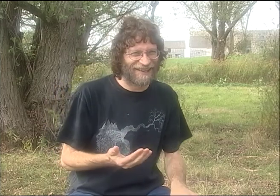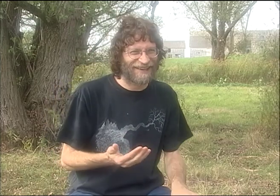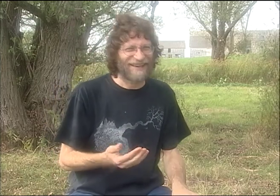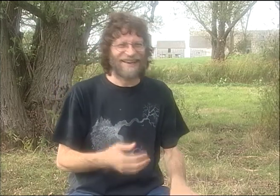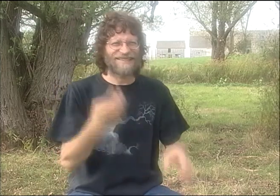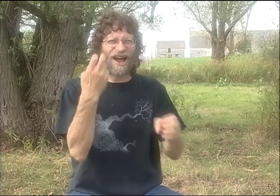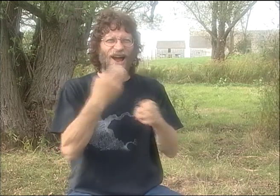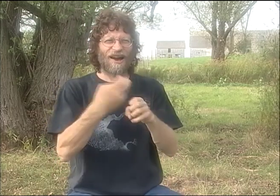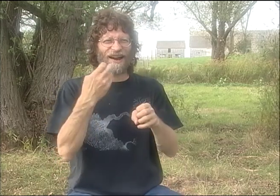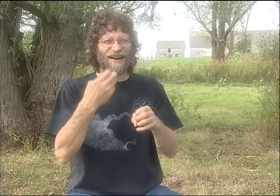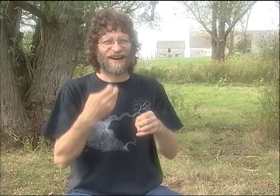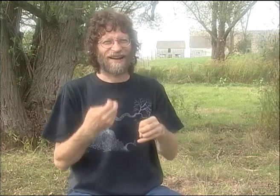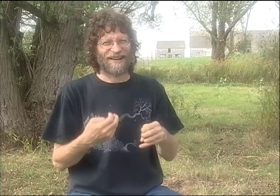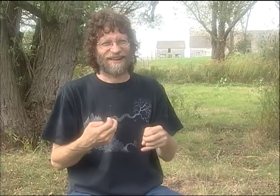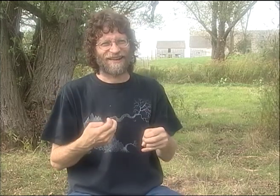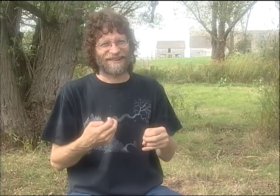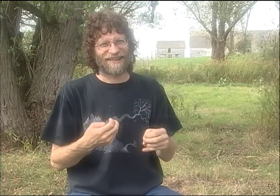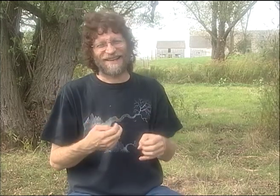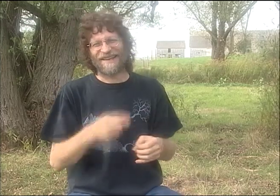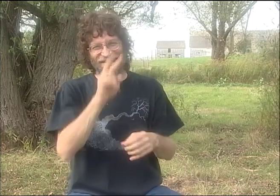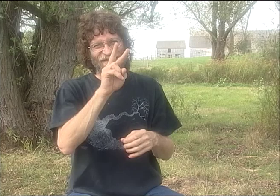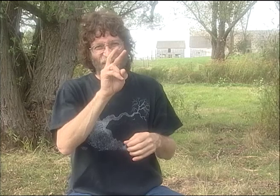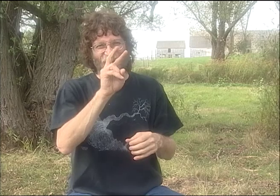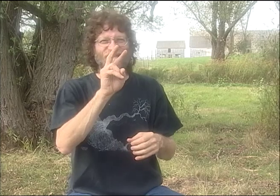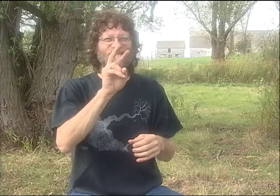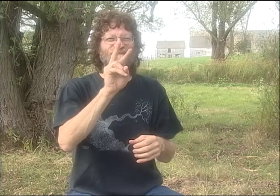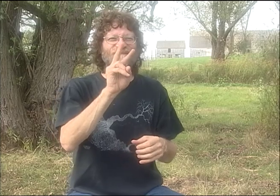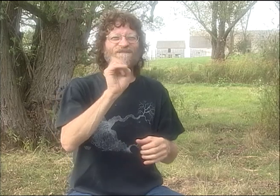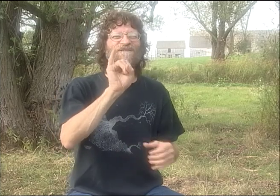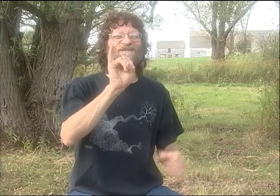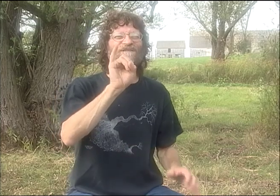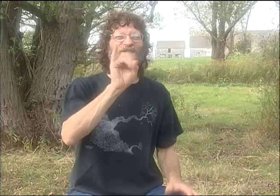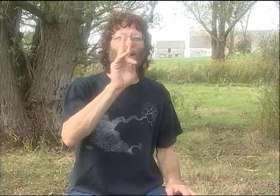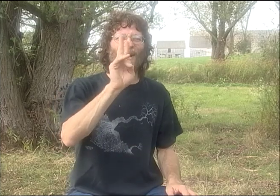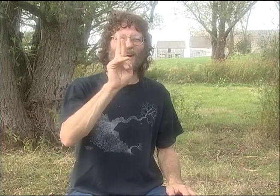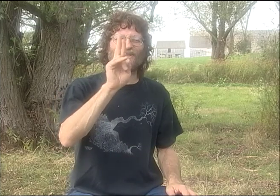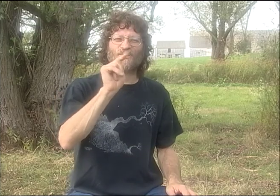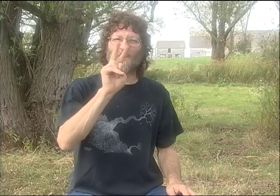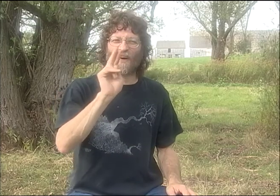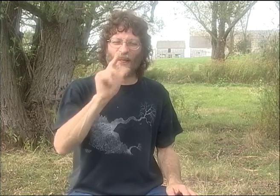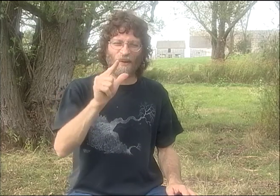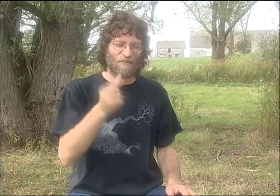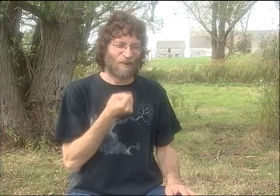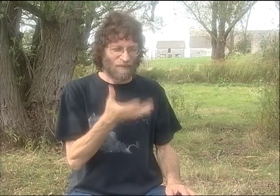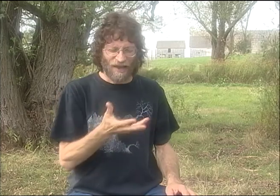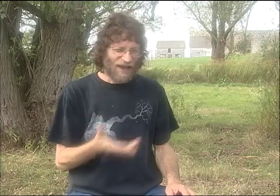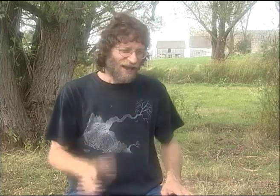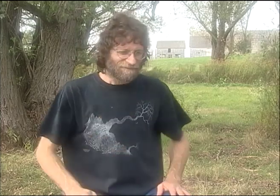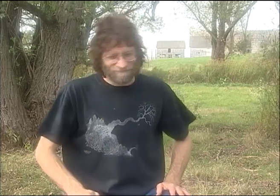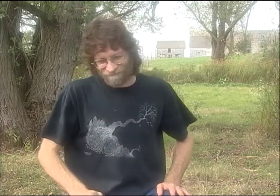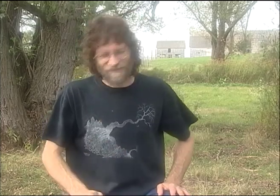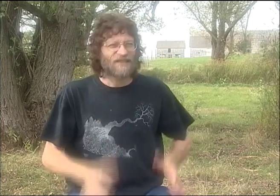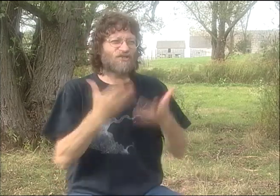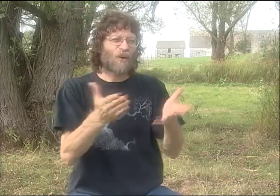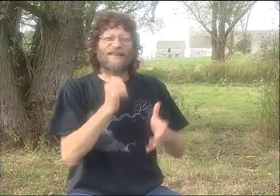WE HAVE CREATED A COUPLE OF POEMS ONLINE. NOT THAT GOOD. 'CAUSE IT'S A REALLY HARD THING TO DO.